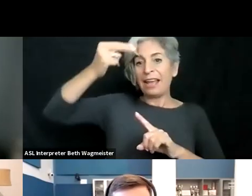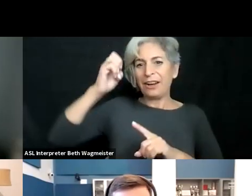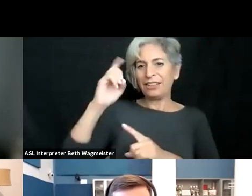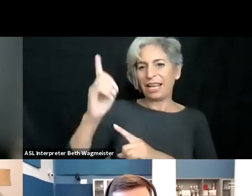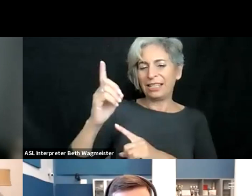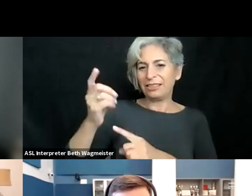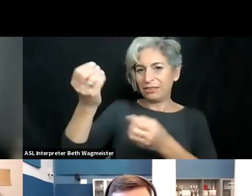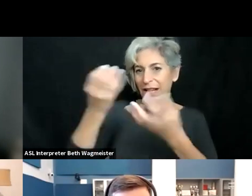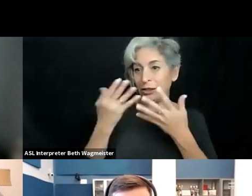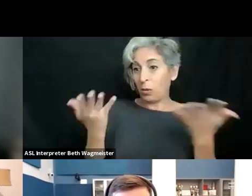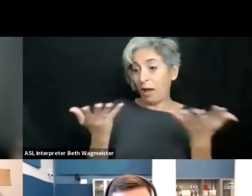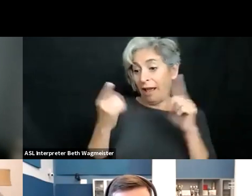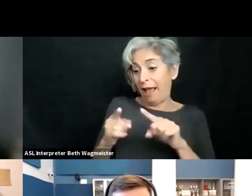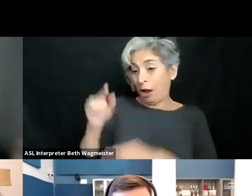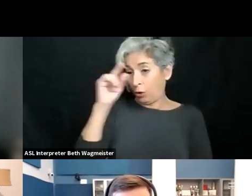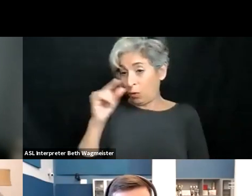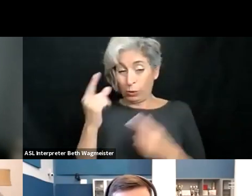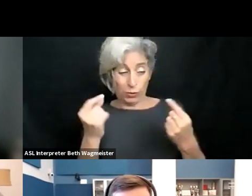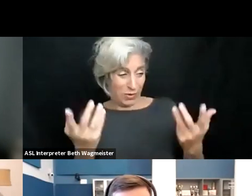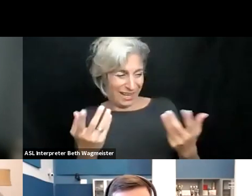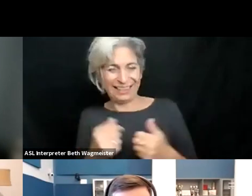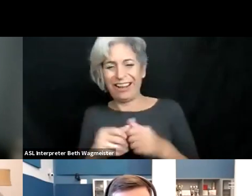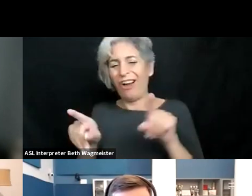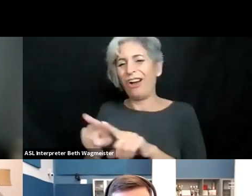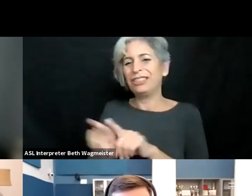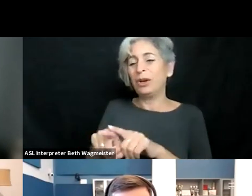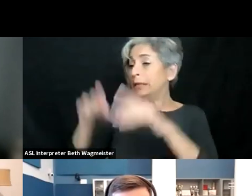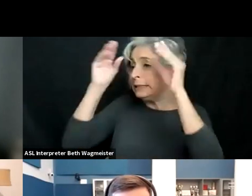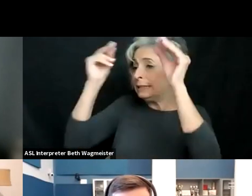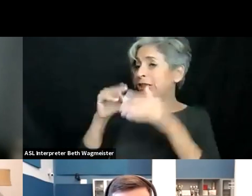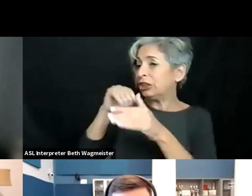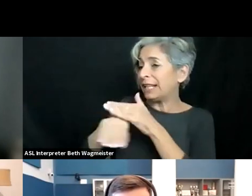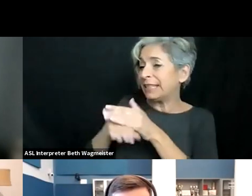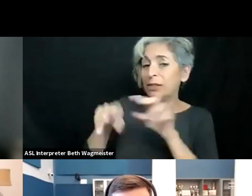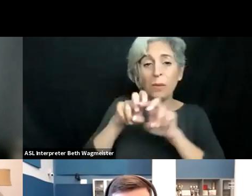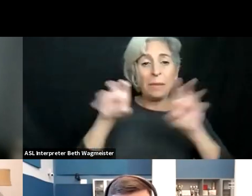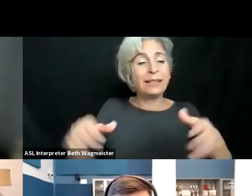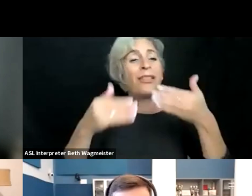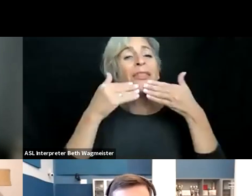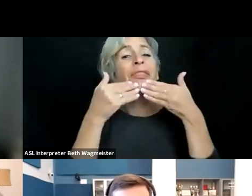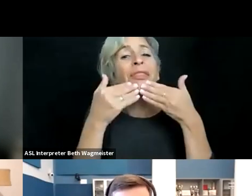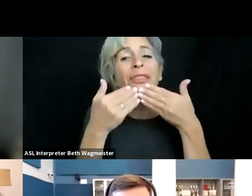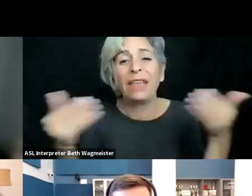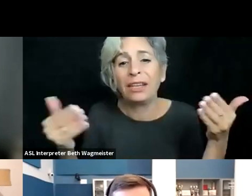Laura, we're going to be talking about innovation that will impact higher education, she's going to tell us a little bit about what Google is doing,